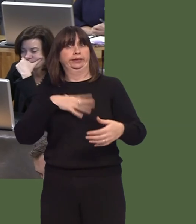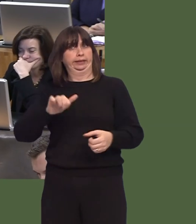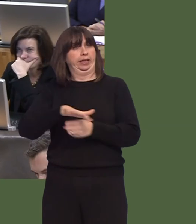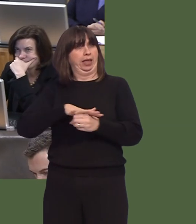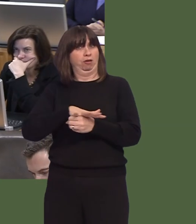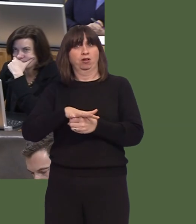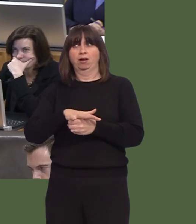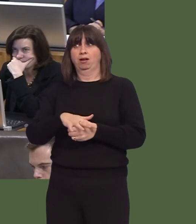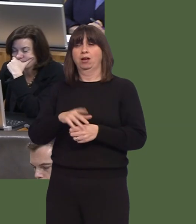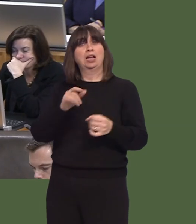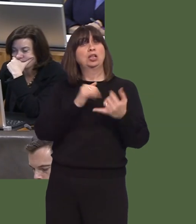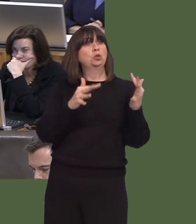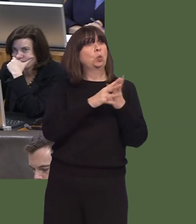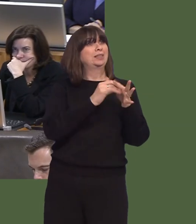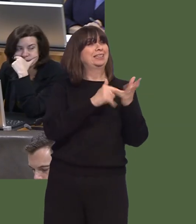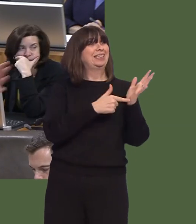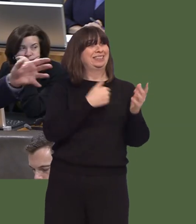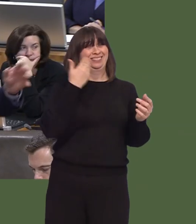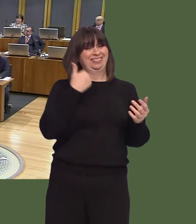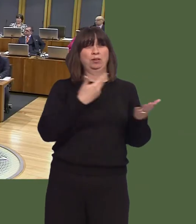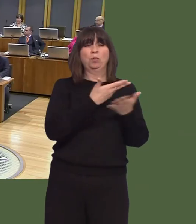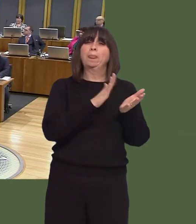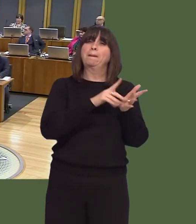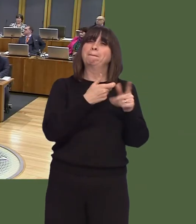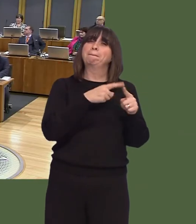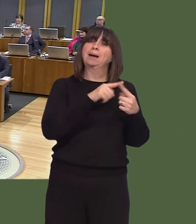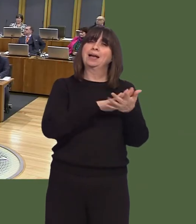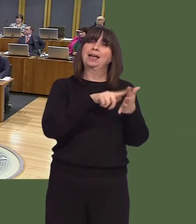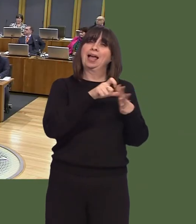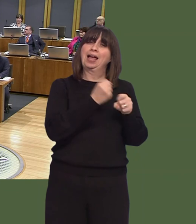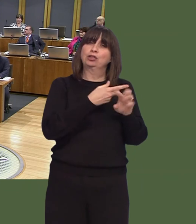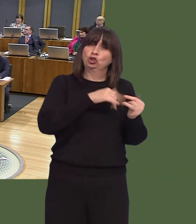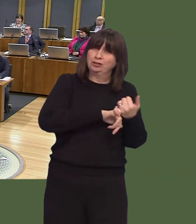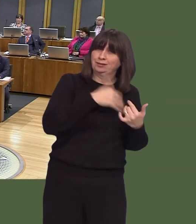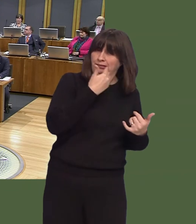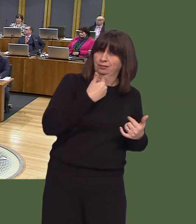I was with the Member for Swansea East, Mike Hedges, recently, and I saw for myself the